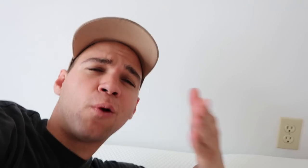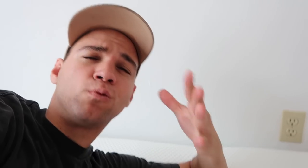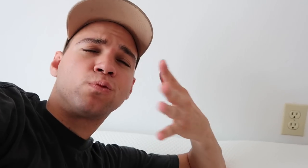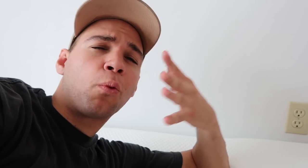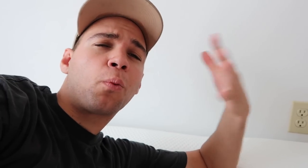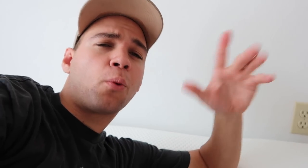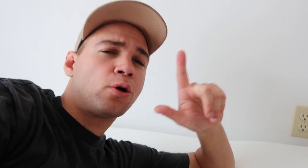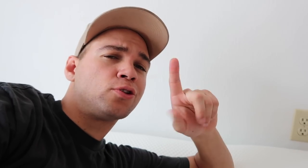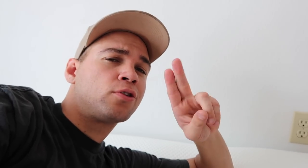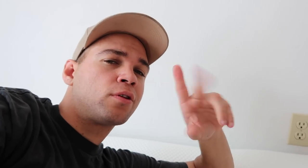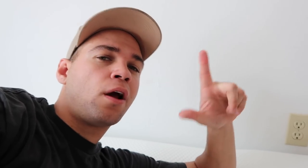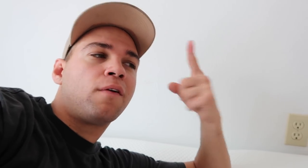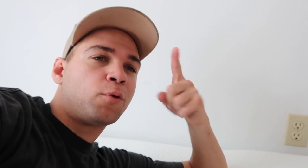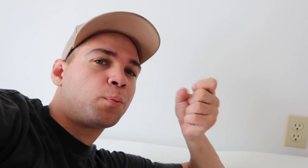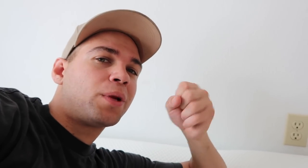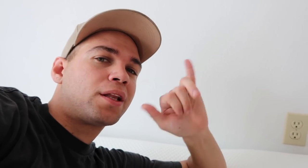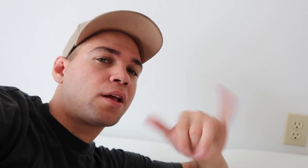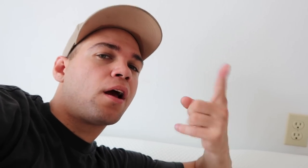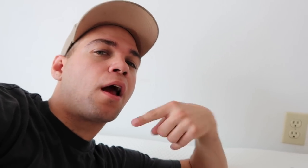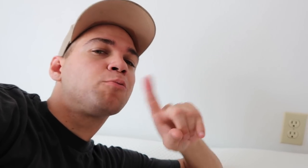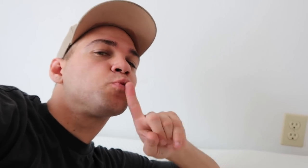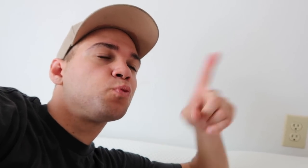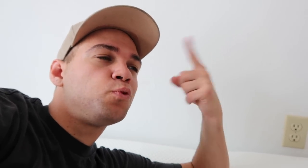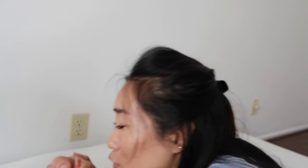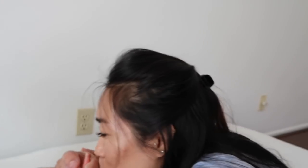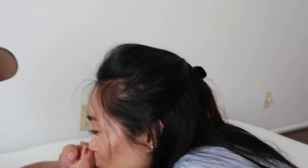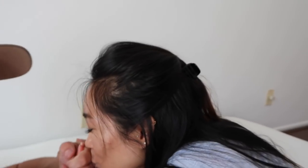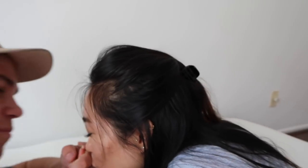and thank you so much to LULL for making that come true